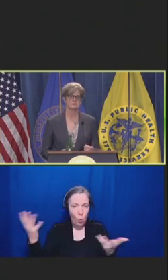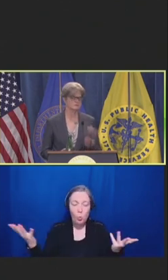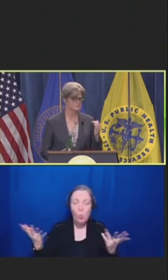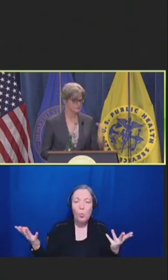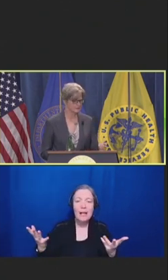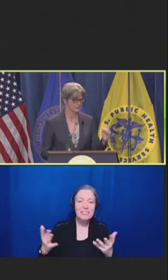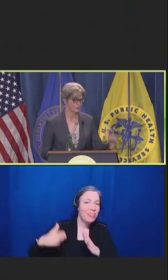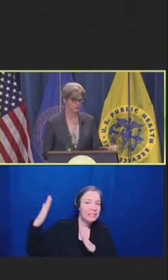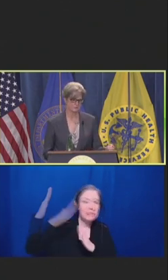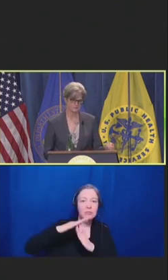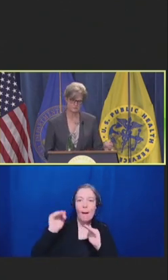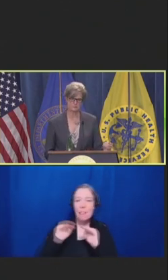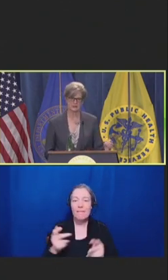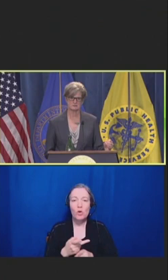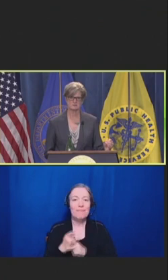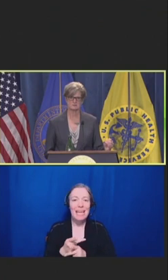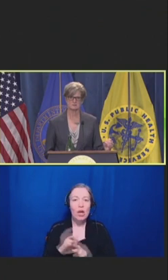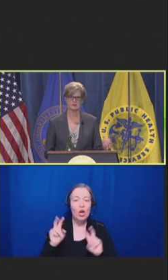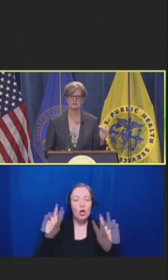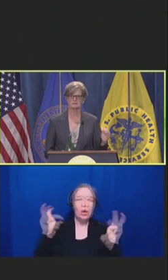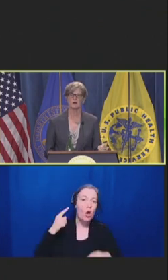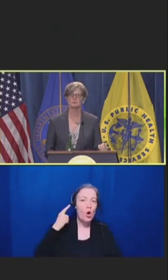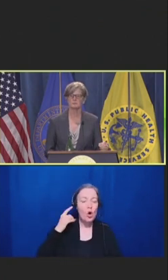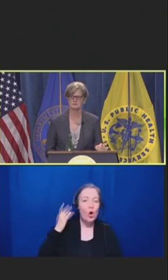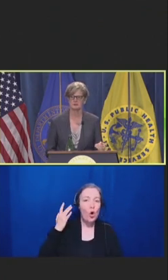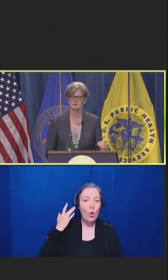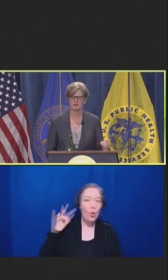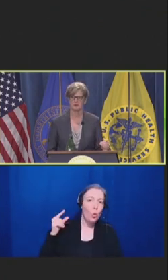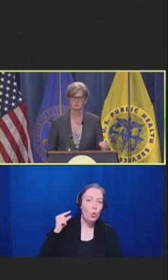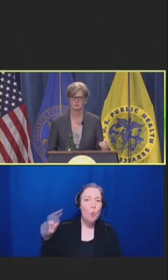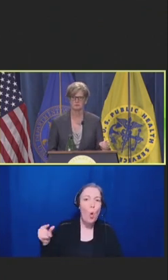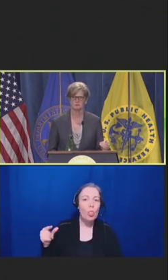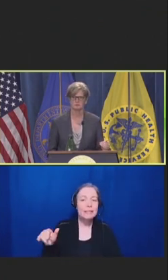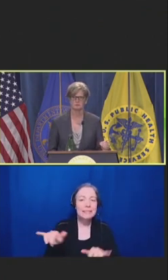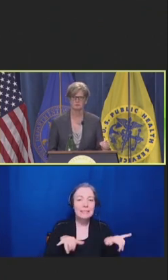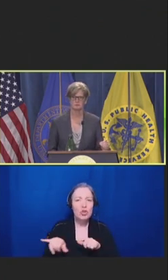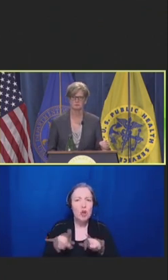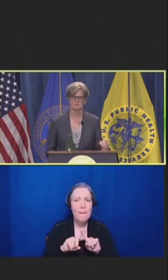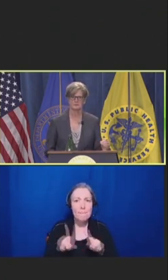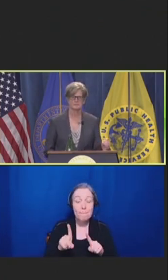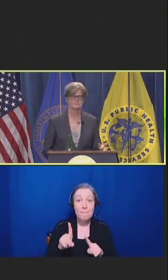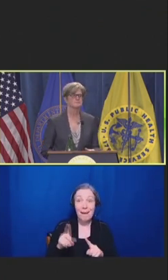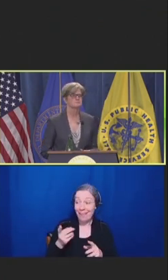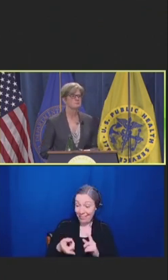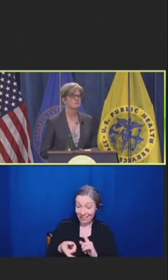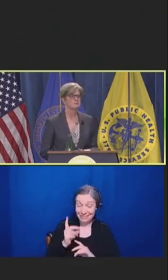The second I walked out into practice, I had to compromise that care.